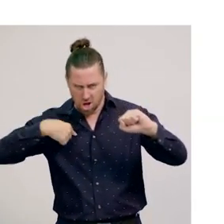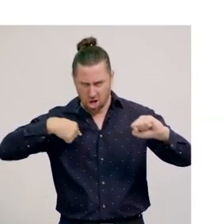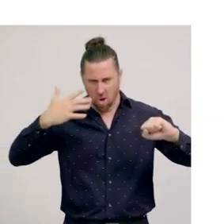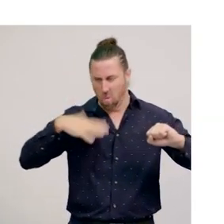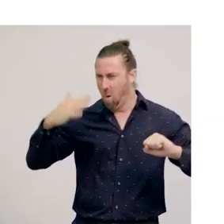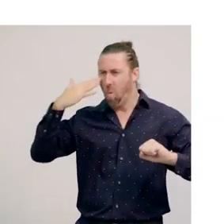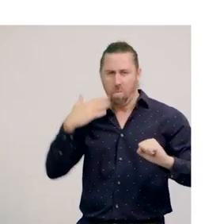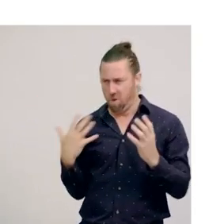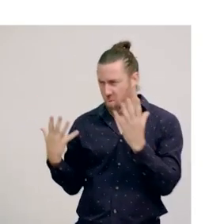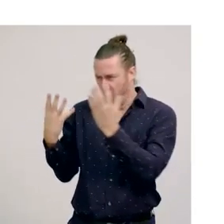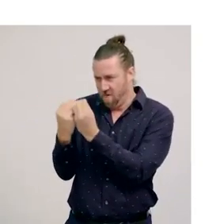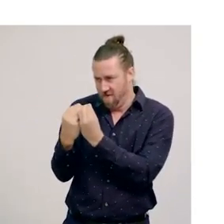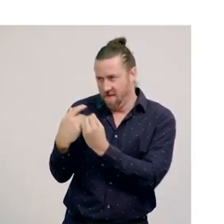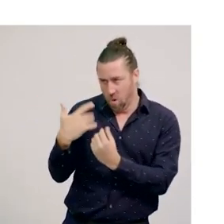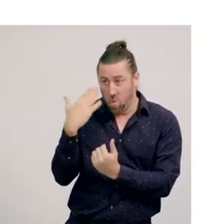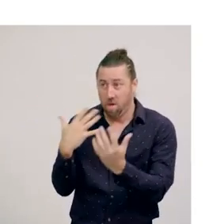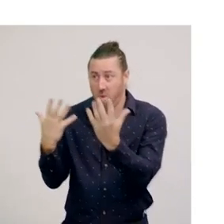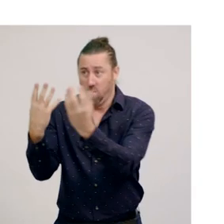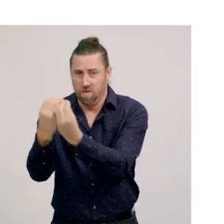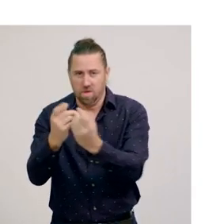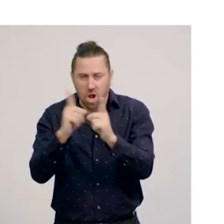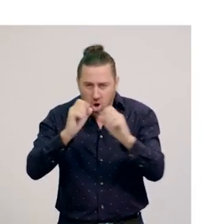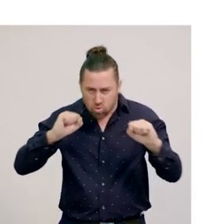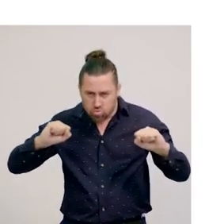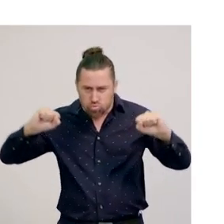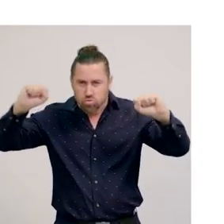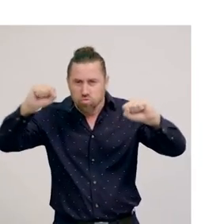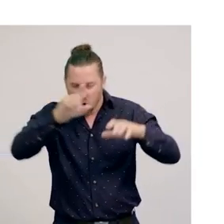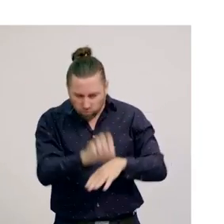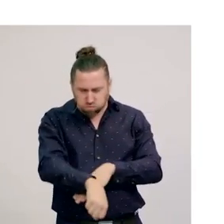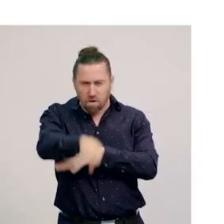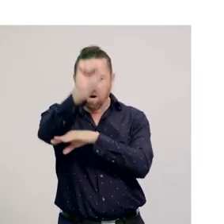These contests involve the elephants signalling strength using trunk movements,